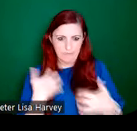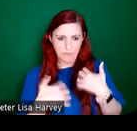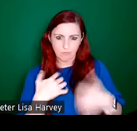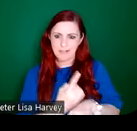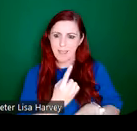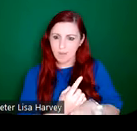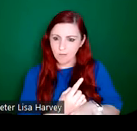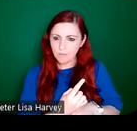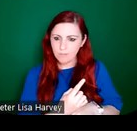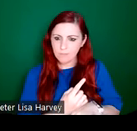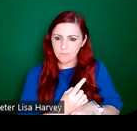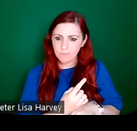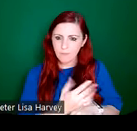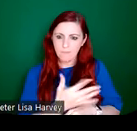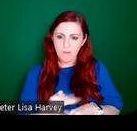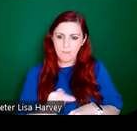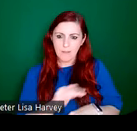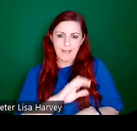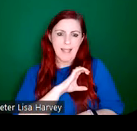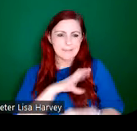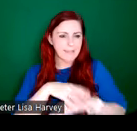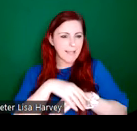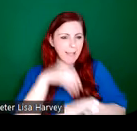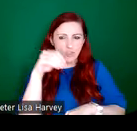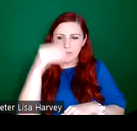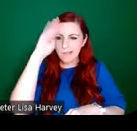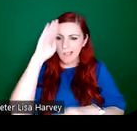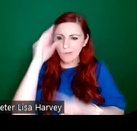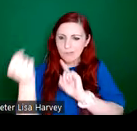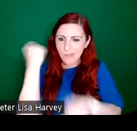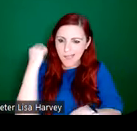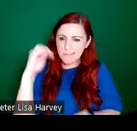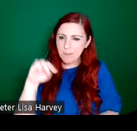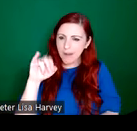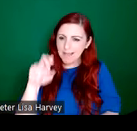art from the Celtic or ancient Irish past monastic, early Christian past, there